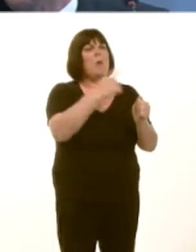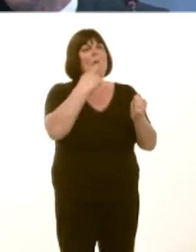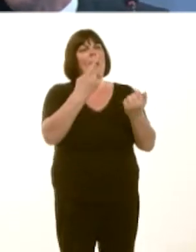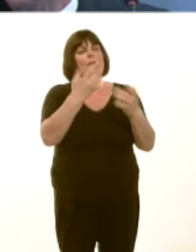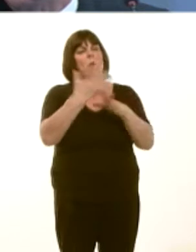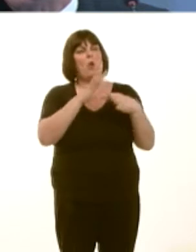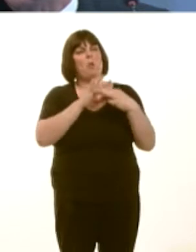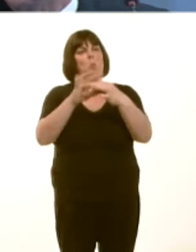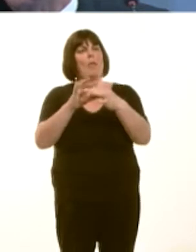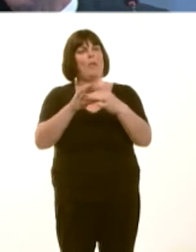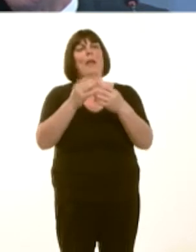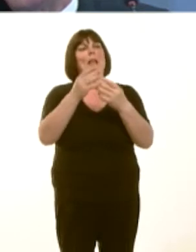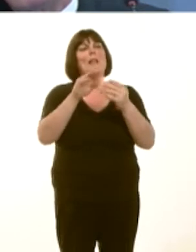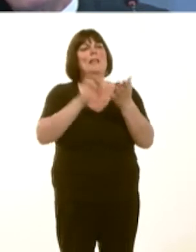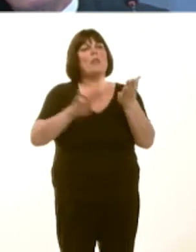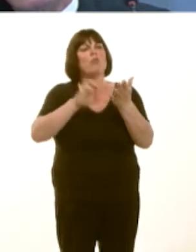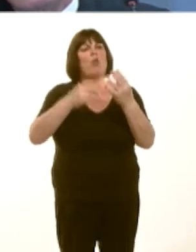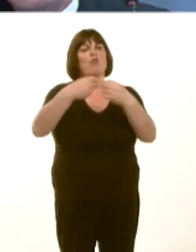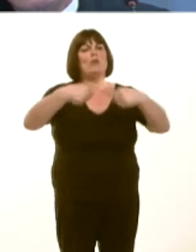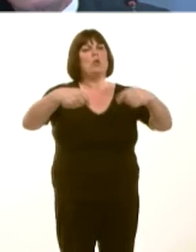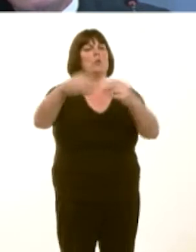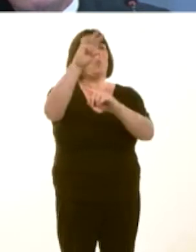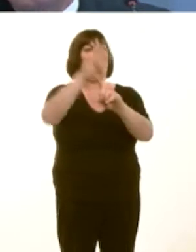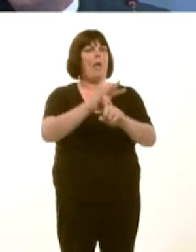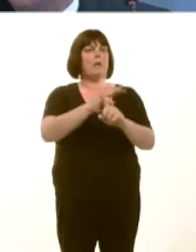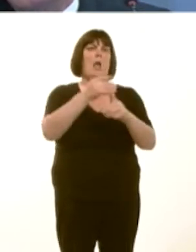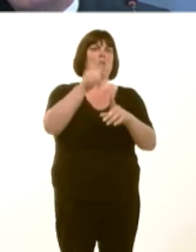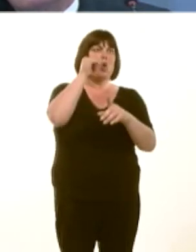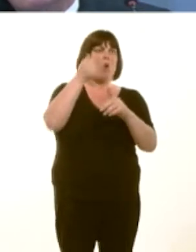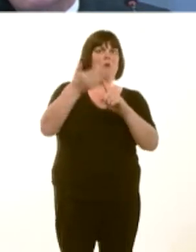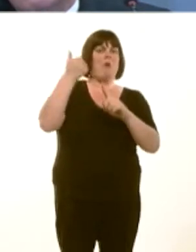Today in the press, after a survey of Natural Resources Wales staff, only 14 per cent of